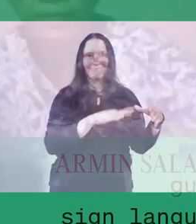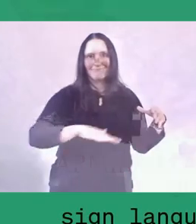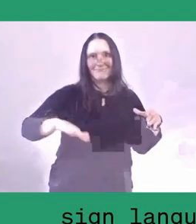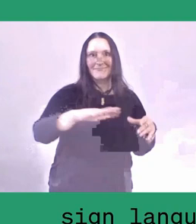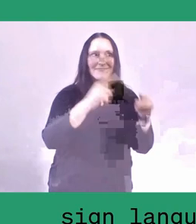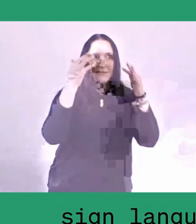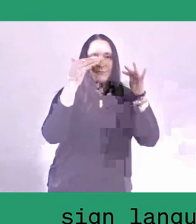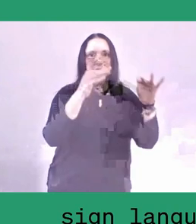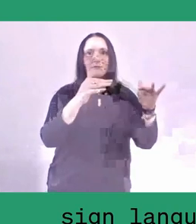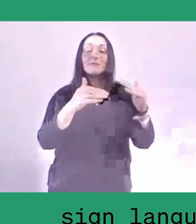Lovely.